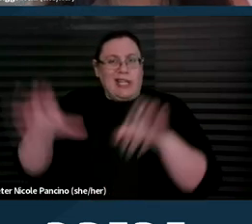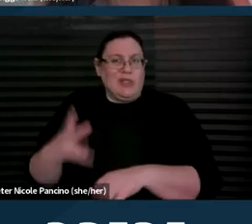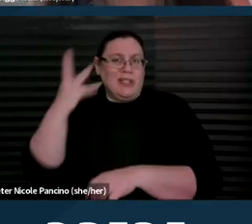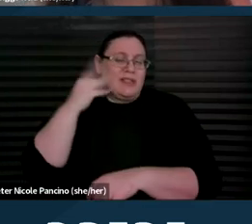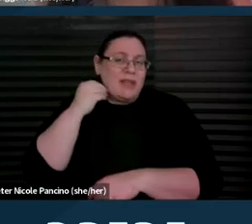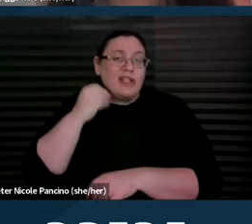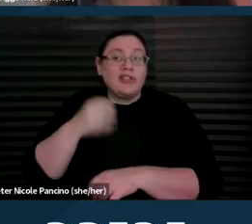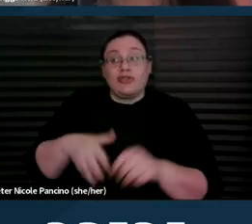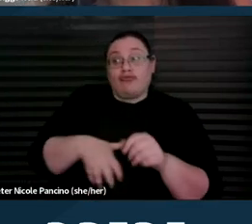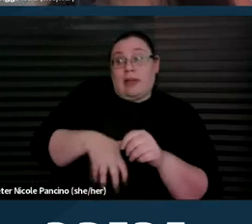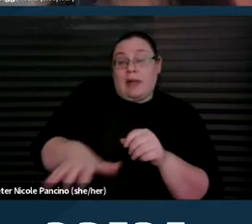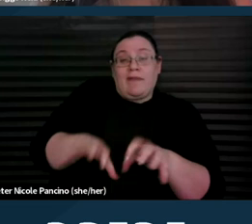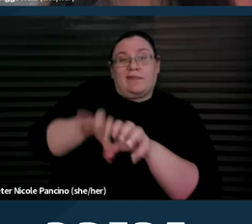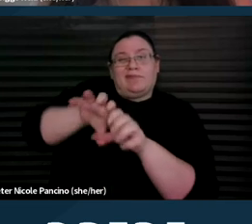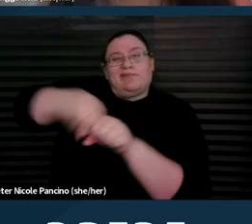or sexual violence than non-disabled people.